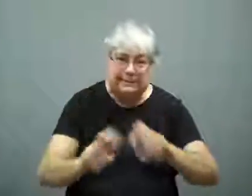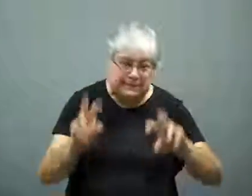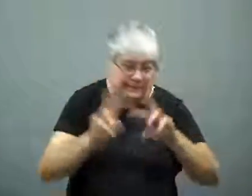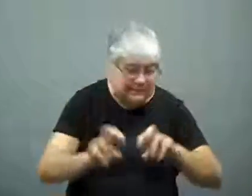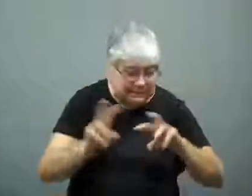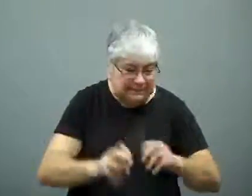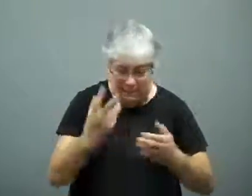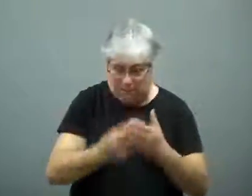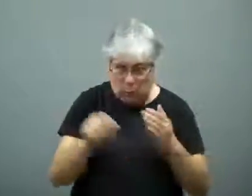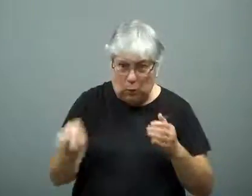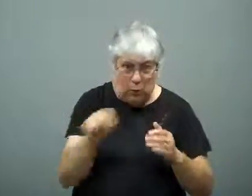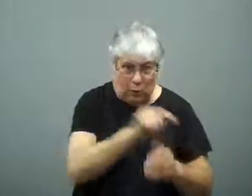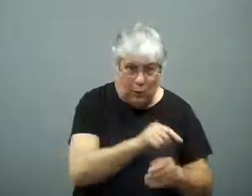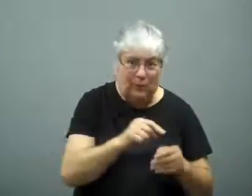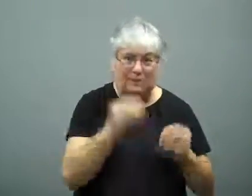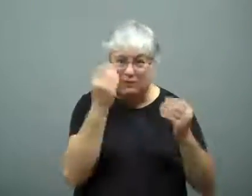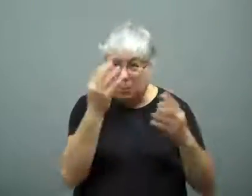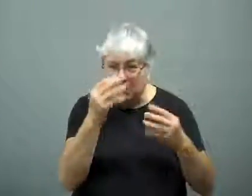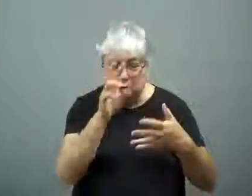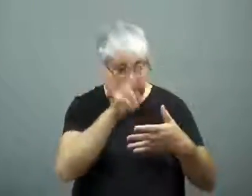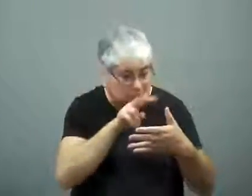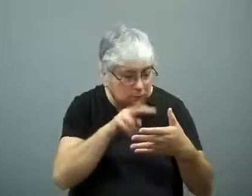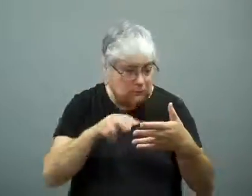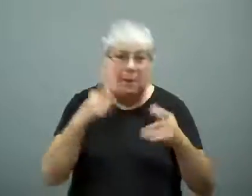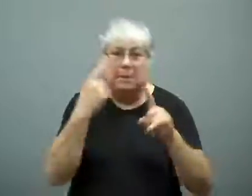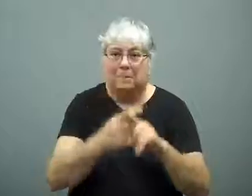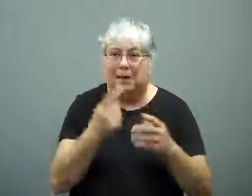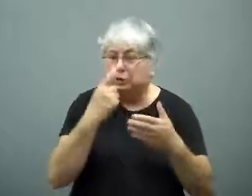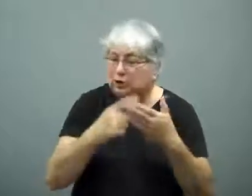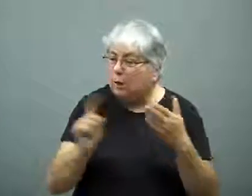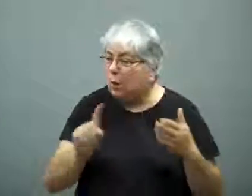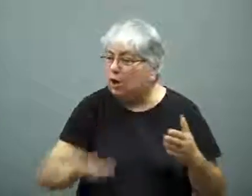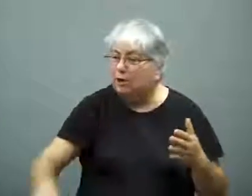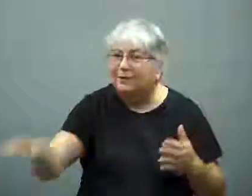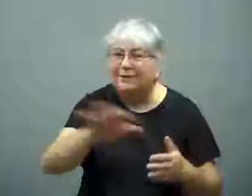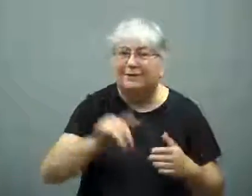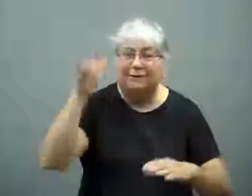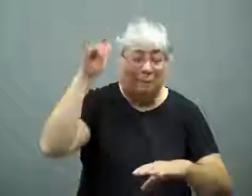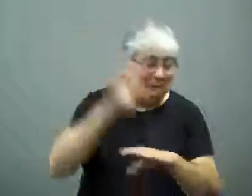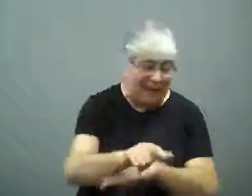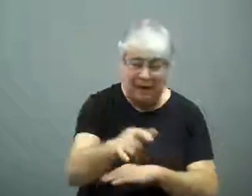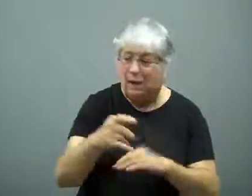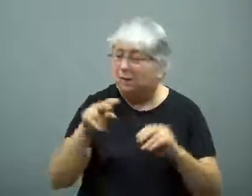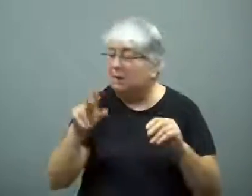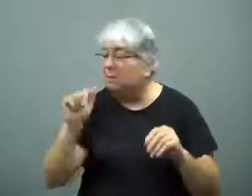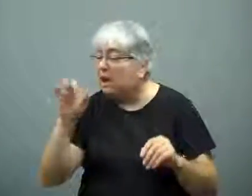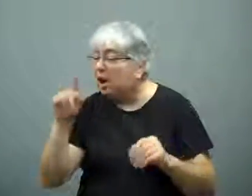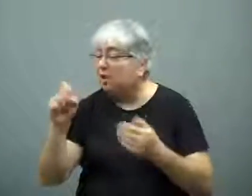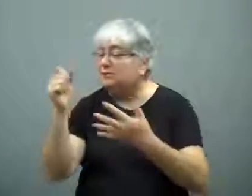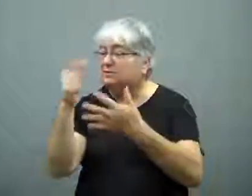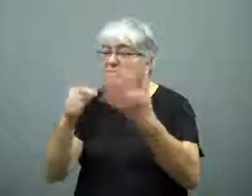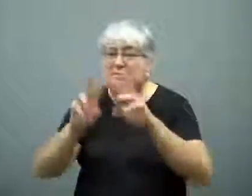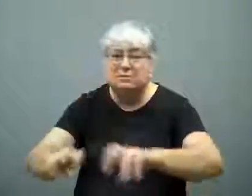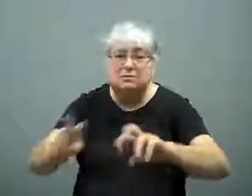The data from both boxes has to be analyzed.